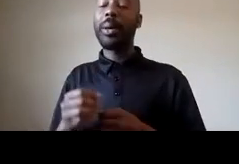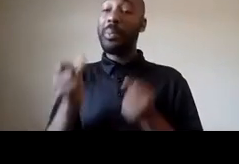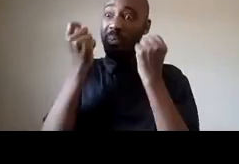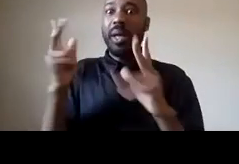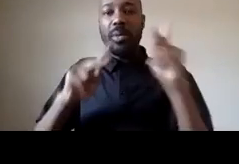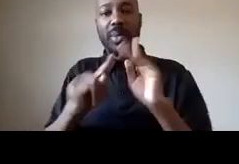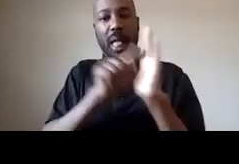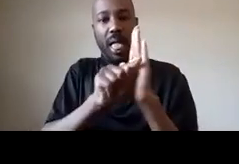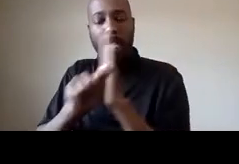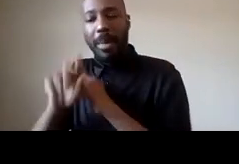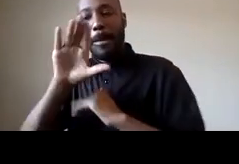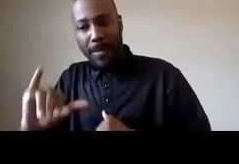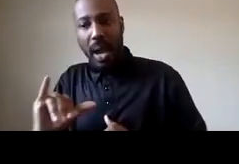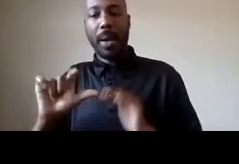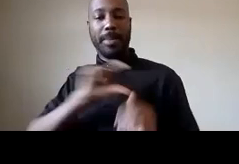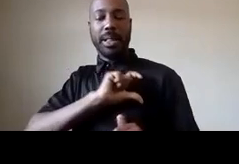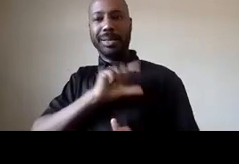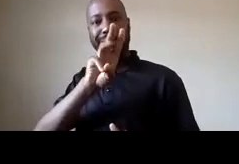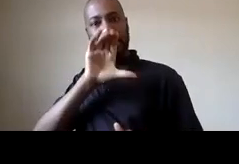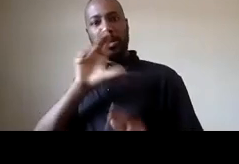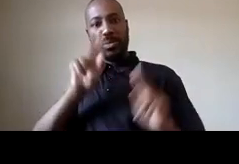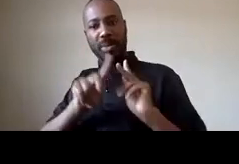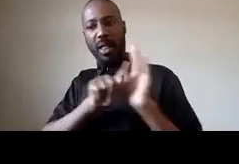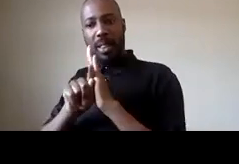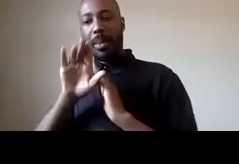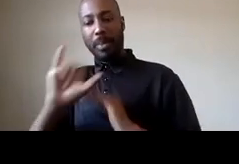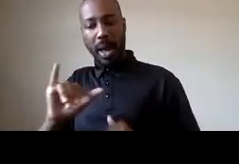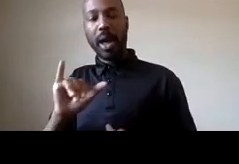only 400 right not that 400 is a low number but